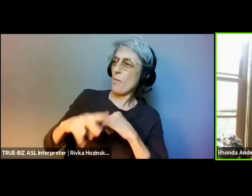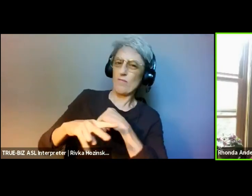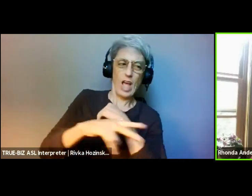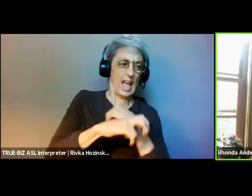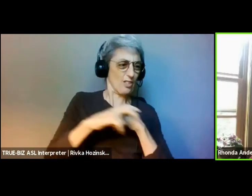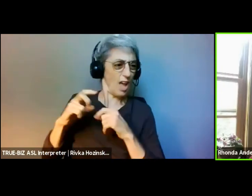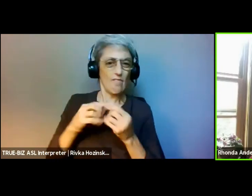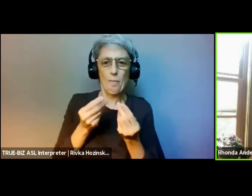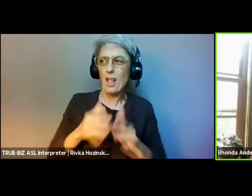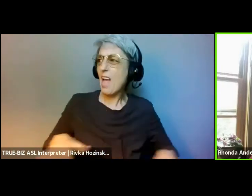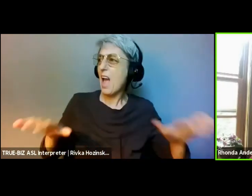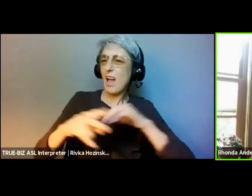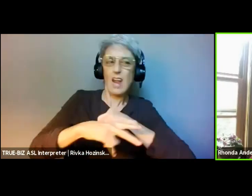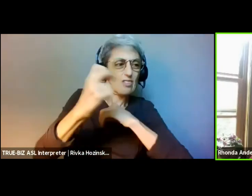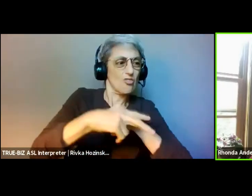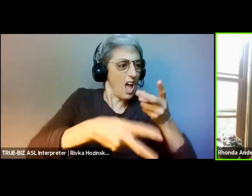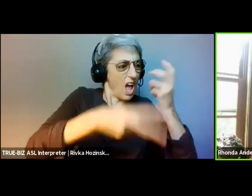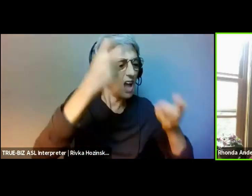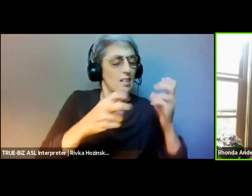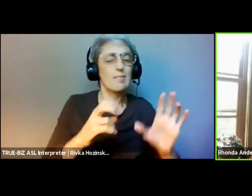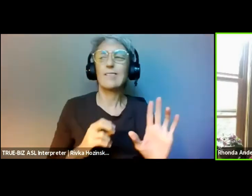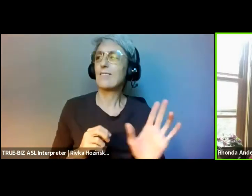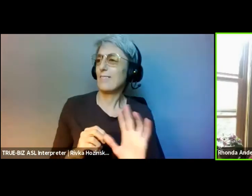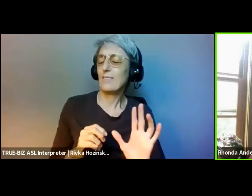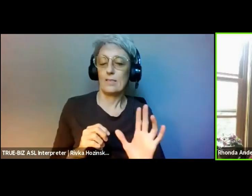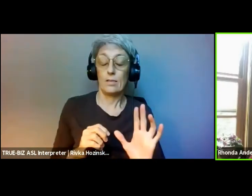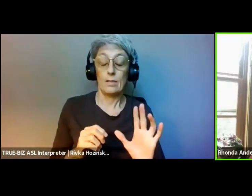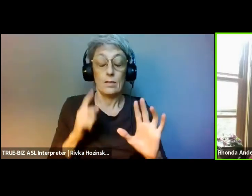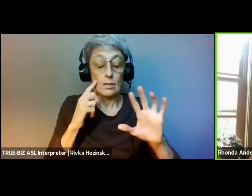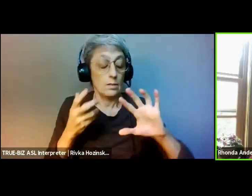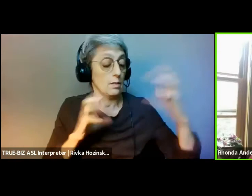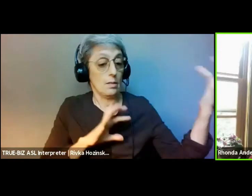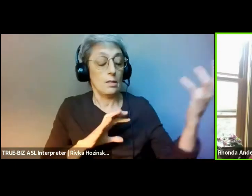to solitary grantmaking and investments for us to study this morning.